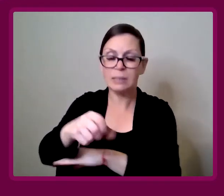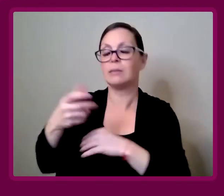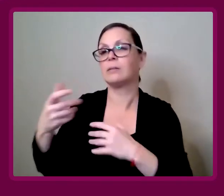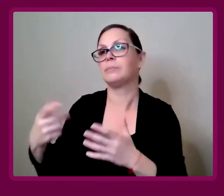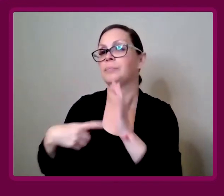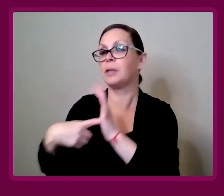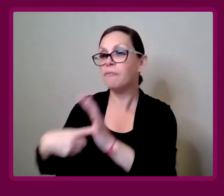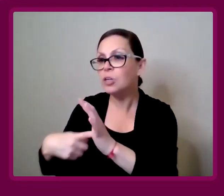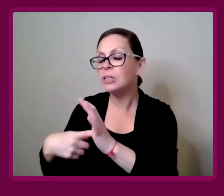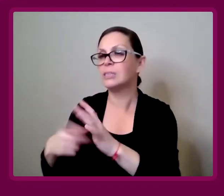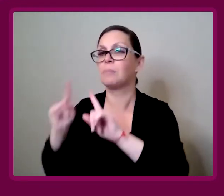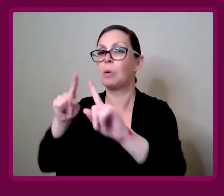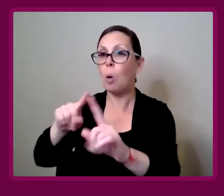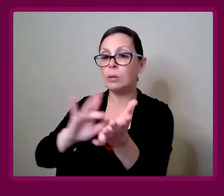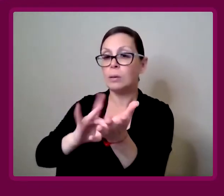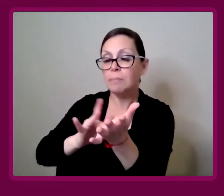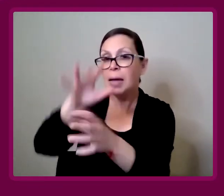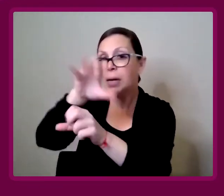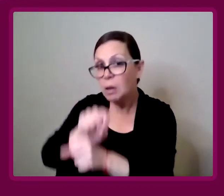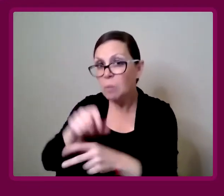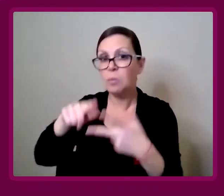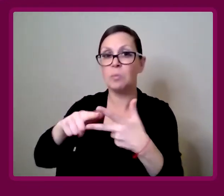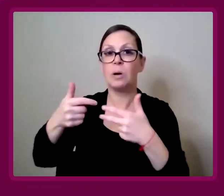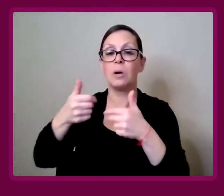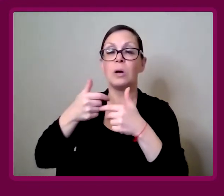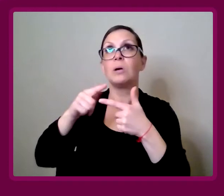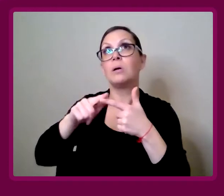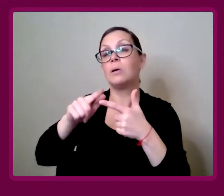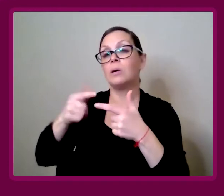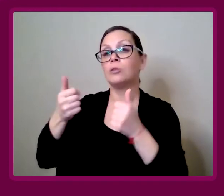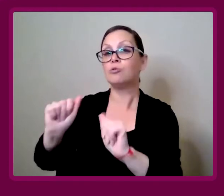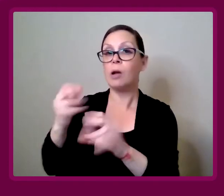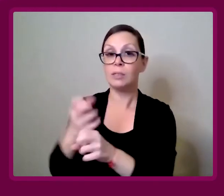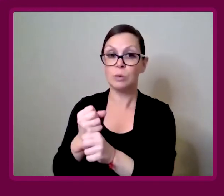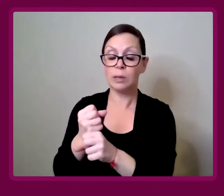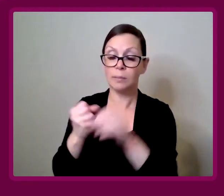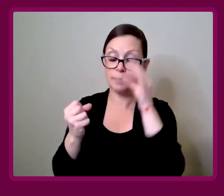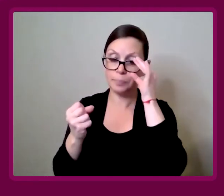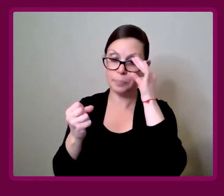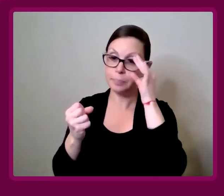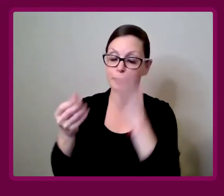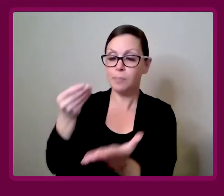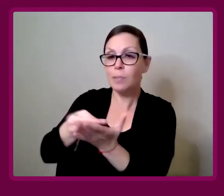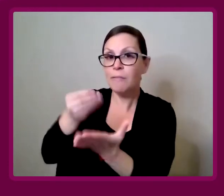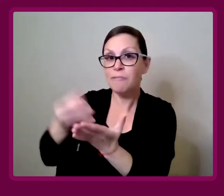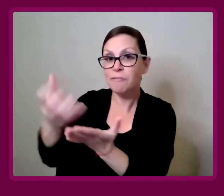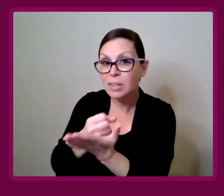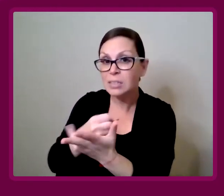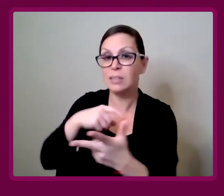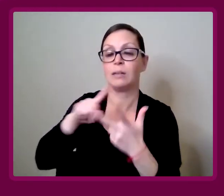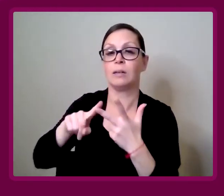It could just be going to medical appointments, or trying to get funding.